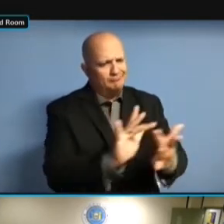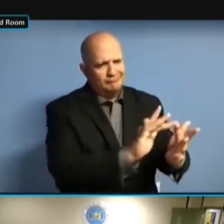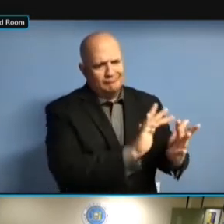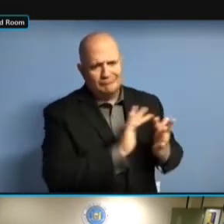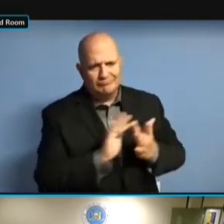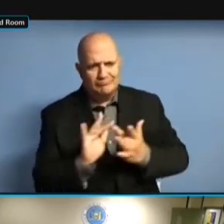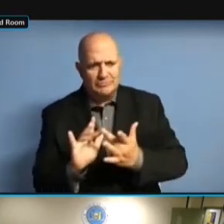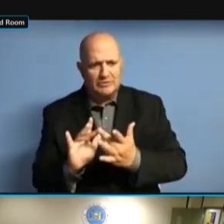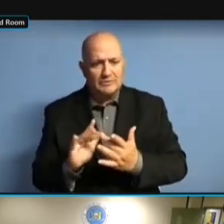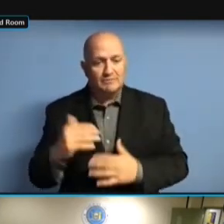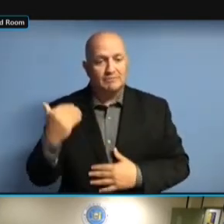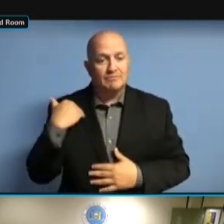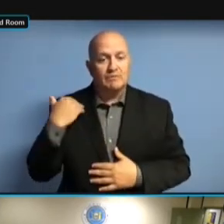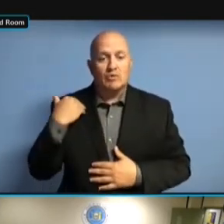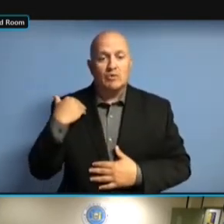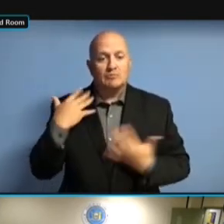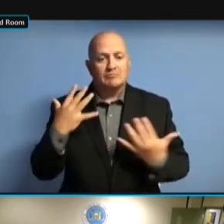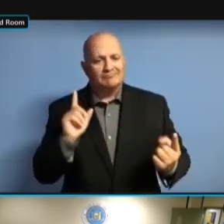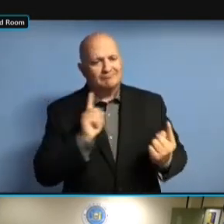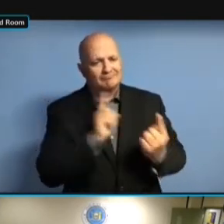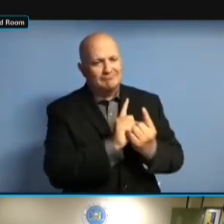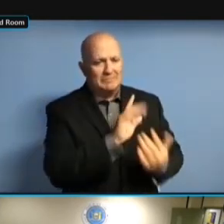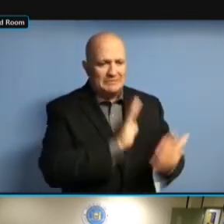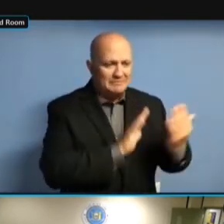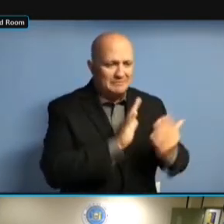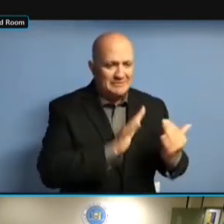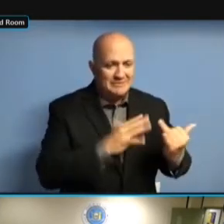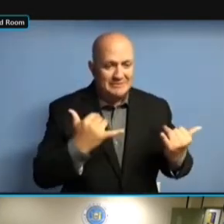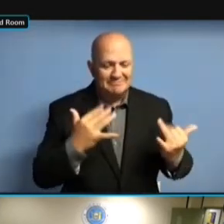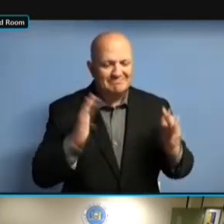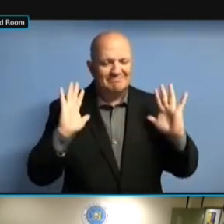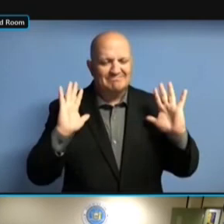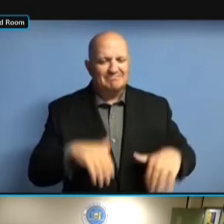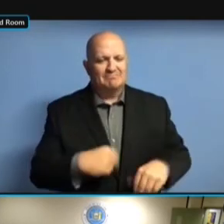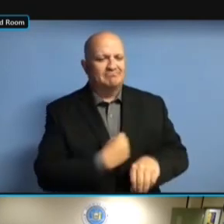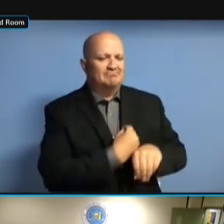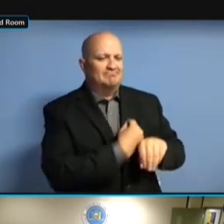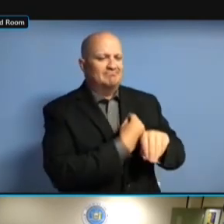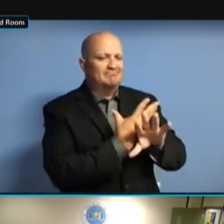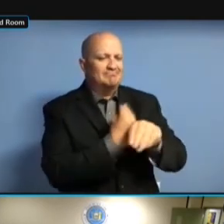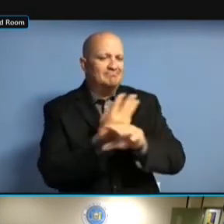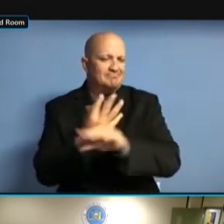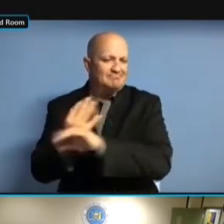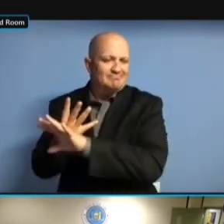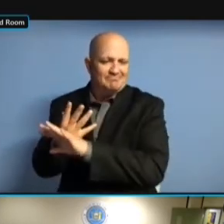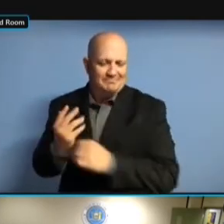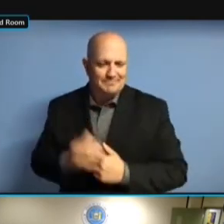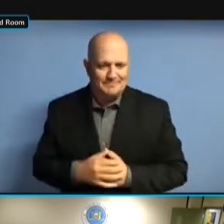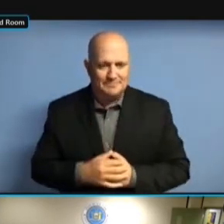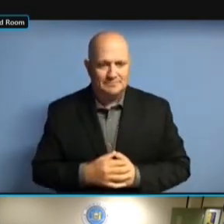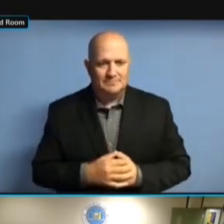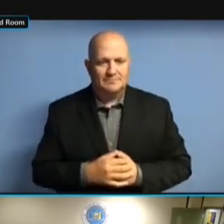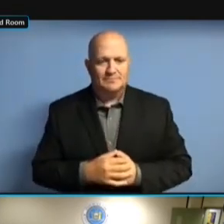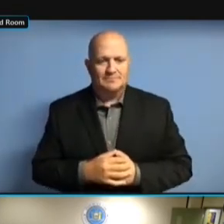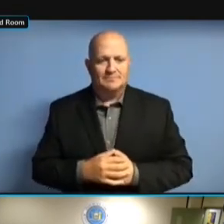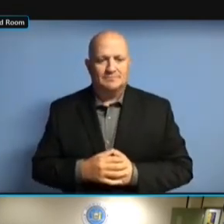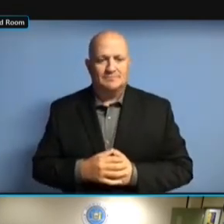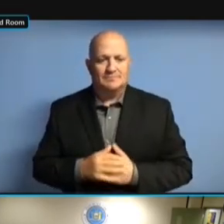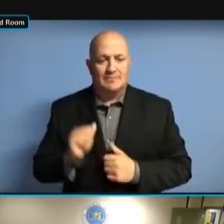THESE WERE TO BE IN PERSON OR THESE WERE TO BE IN PERSON OR VIRTUAL. VIRTUAL. VIRTUAL. WE'RE VIRTUAL. WE'RE CURRENTLY VIRTUAL. WE'RE CURRENTLY DETERMINING VIRTUAL. WE'RE CURRENTLY DETERMINING WHAT WE'RE CURRENTLY DETERMINING WHAT WE'RE CURRENTLY DETERMINING WHAT THAT WE'RE CURRENTLY DETERMINING WHAT THAT AGENDA WE'RE CURRENTLY DETERMINING WHAT THAT AGENDA WILL WE'RE CURRENTLY DETERMINING WHAT THAT AGENDA WILL LOOK WE'RE CURRENTLY DETERMINING WHAT THAT AGENDA WILL LOOK LIKE WE'RE CURRENTLY DETERMINING WHAT THAT AGENDA WILL LOOK LIKE AND THAT AGENDA WILL LOOK LIKE AND THAT AGENDA WILL LOOK LIKE AND THE THAT AGENDA WILL LOOK LIKE AND THE TIMING THAT AGENDA WILL LOOK LIKE AND THE TIMING FOR THAT AGENDA WILL LOOK LIKE AND THE TIMING FOR THAT. THE TIMING FOR THAT. THE TIMING FOR THAT. WE THE TIMING FOR THAT. WE EXPECT THE TIMING FOR THAT. WE EXPECT THAT THE TIMING FOR THAT. WE EXPECT THAT IT THE TIMING FOR THAT. WE EXPECT THAT IT WILL THE TIMING FOR THAT. WE EXPECT THAT IT WILL BE WE EXPECT THAT IT WILL BE WE EXPECT THAT IT WILL BE PROBABLY WE EXPECT THAT IT WILL BE PROBABLY FOUR WE EXPECT THAT IT WILL BE PROBABLY FOUR AS